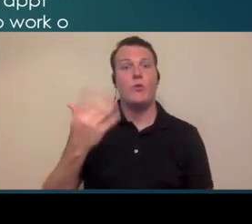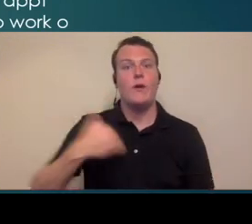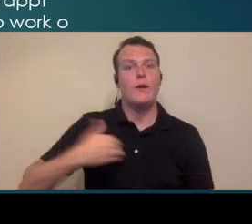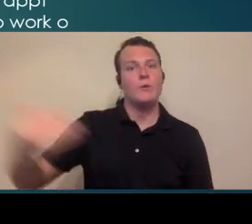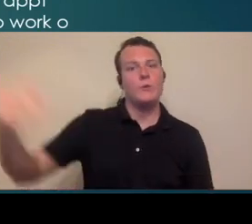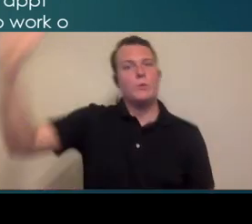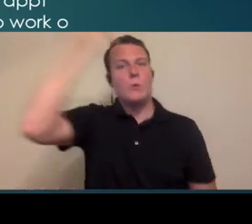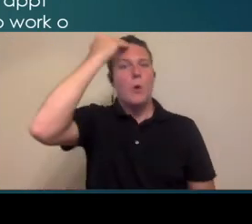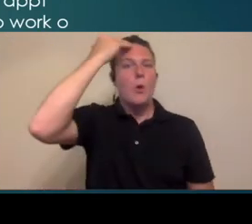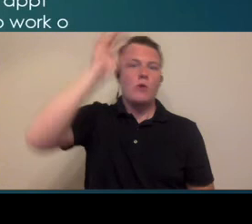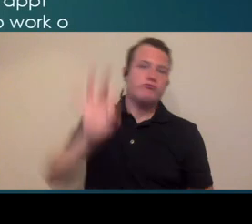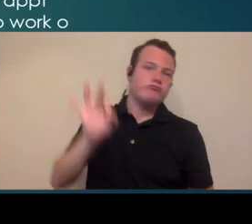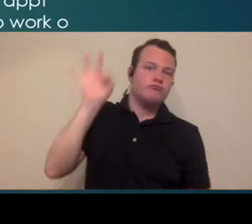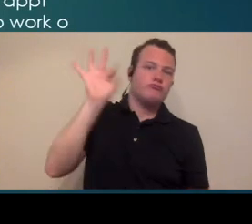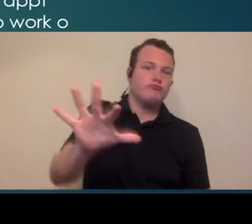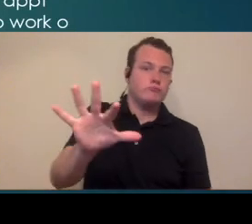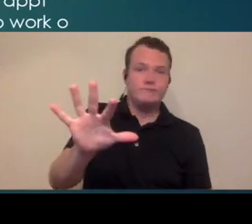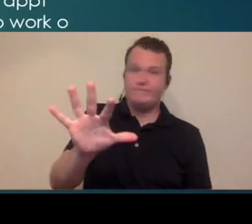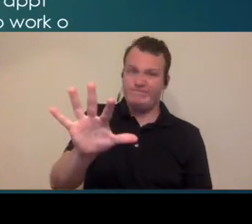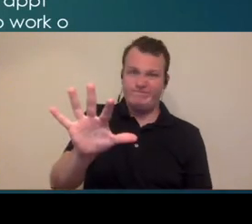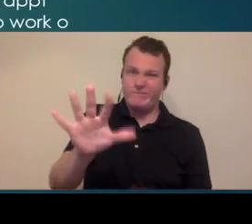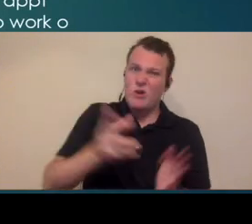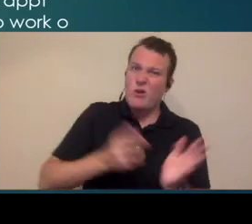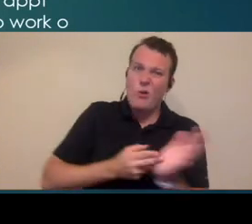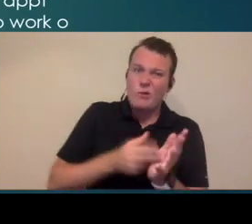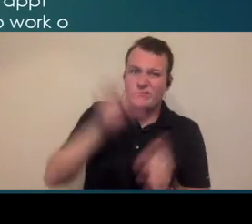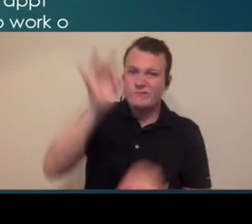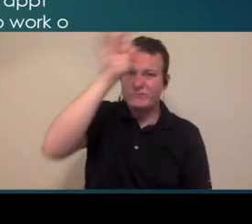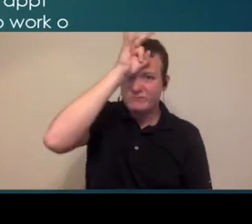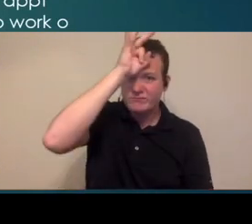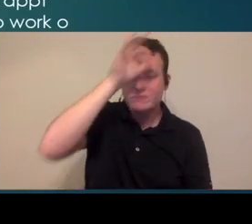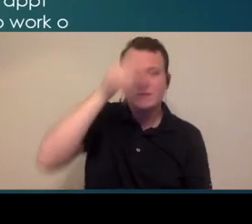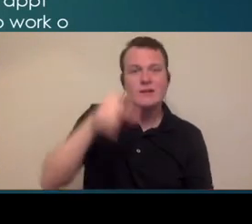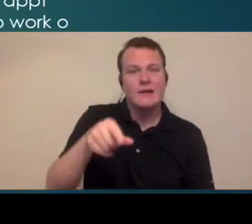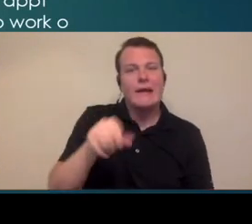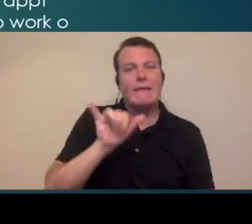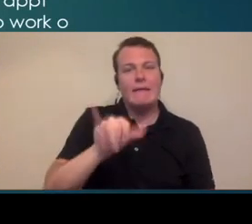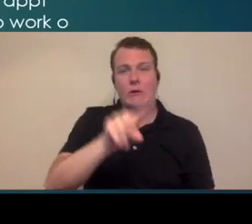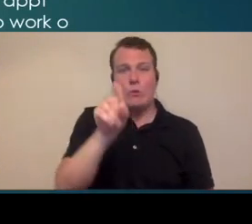bit of knowledge to give you on this but I really have no idea this is kind of a